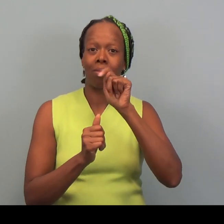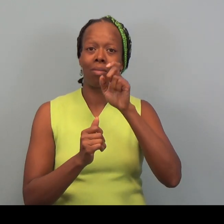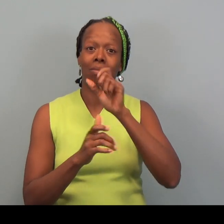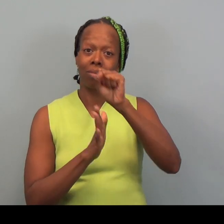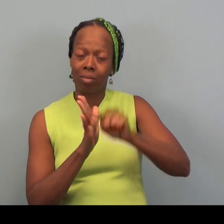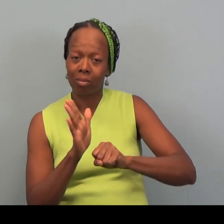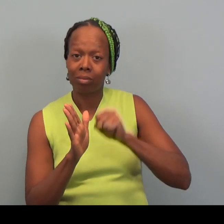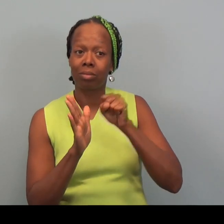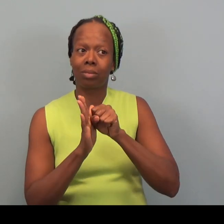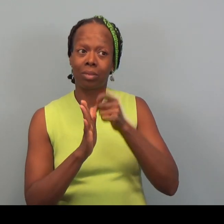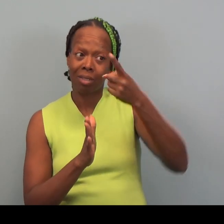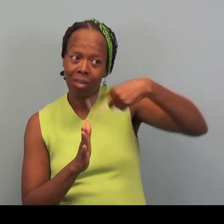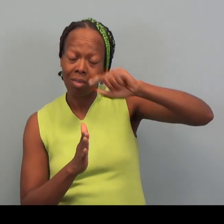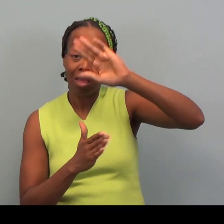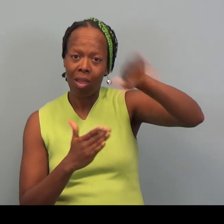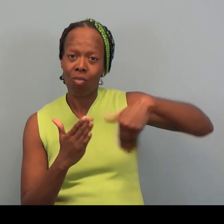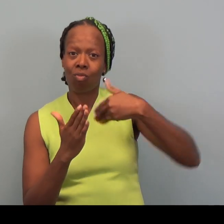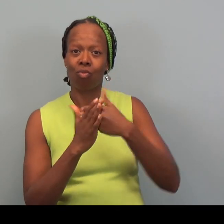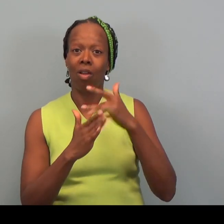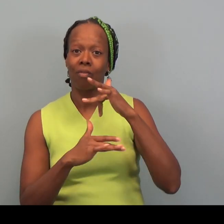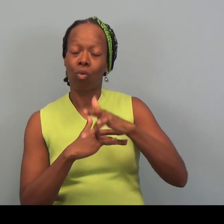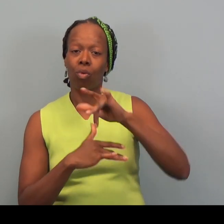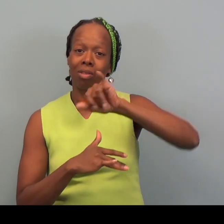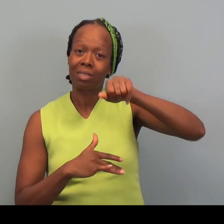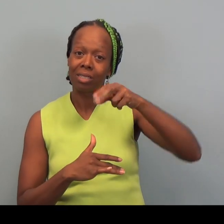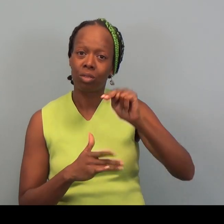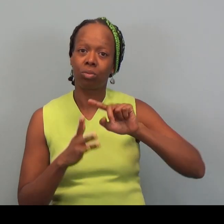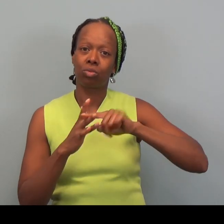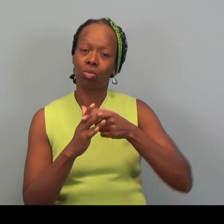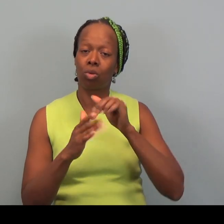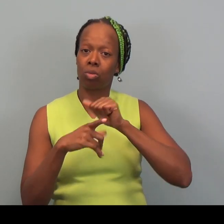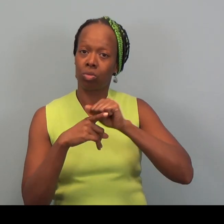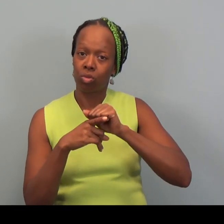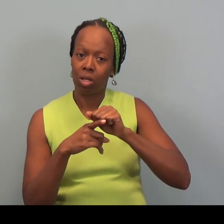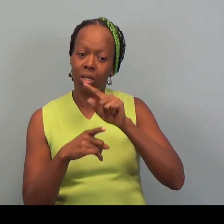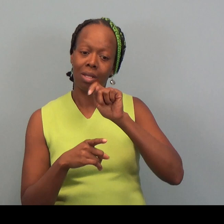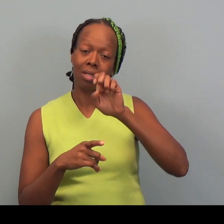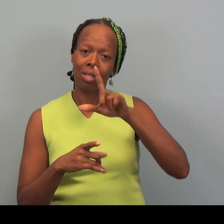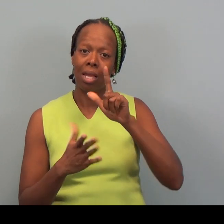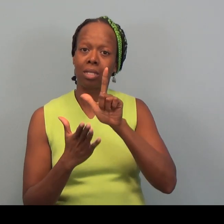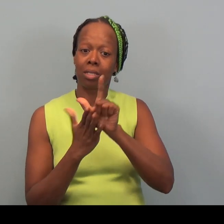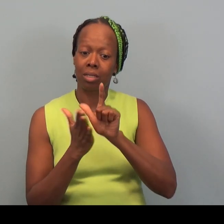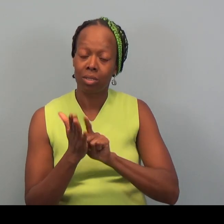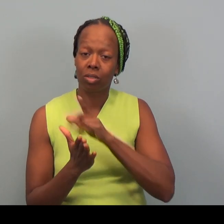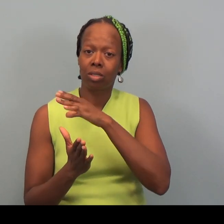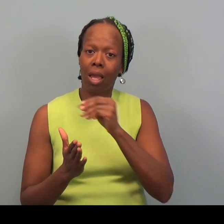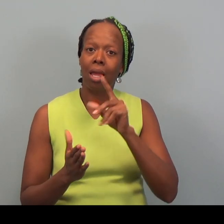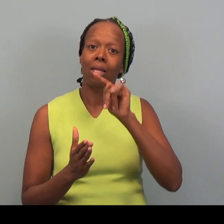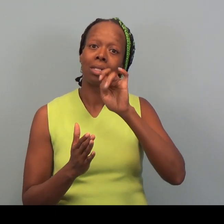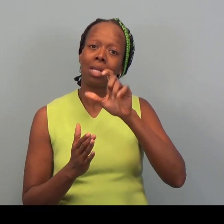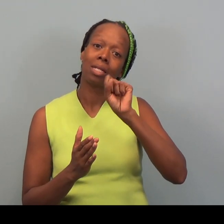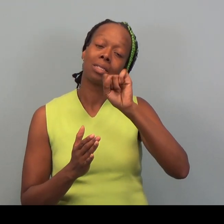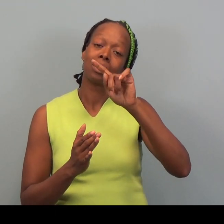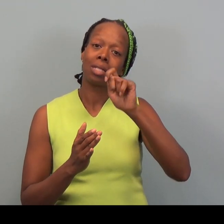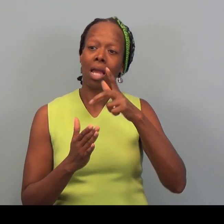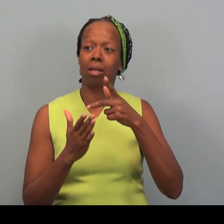They come in early in January and start training In tax law and tax site procedures.